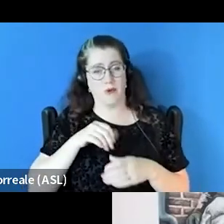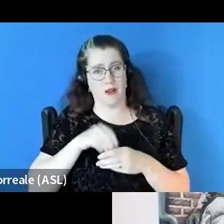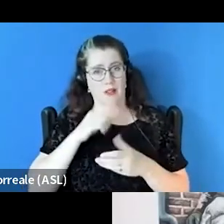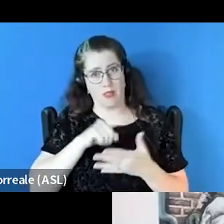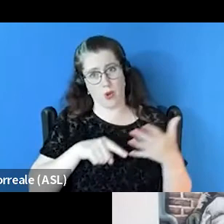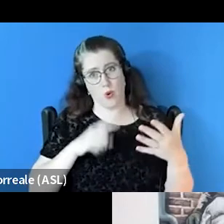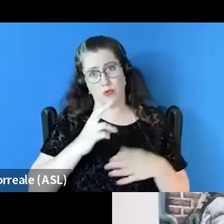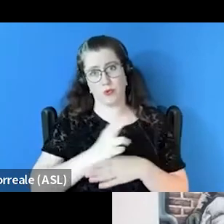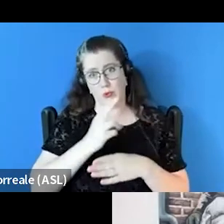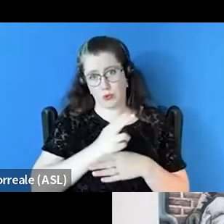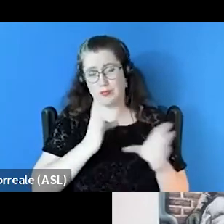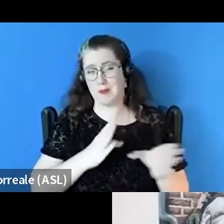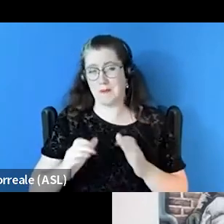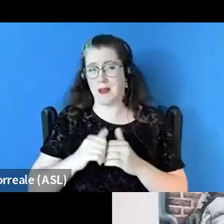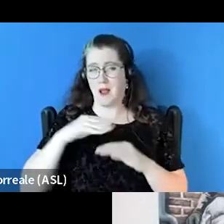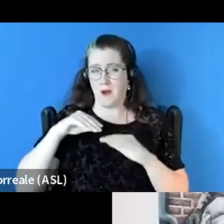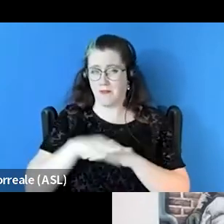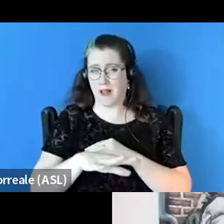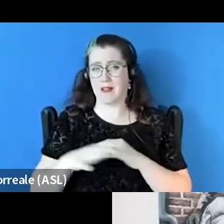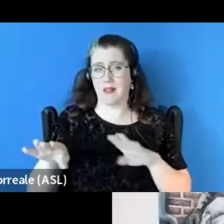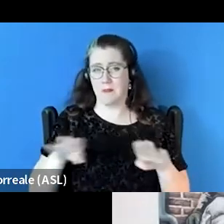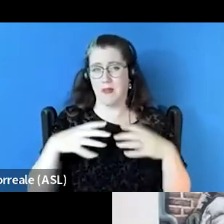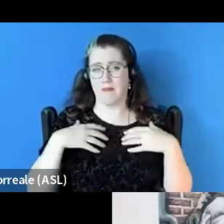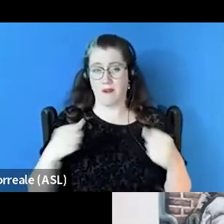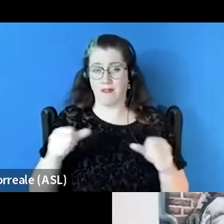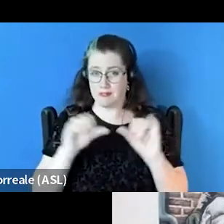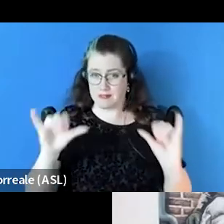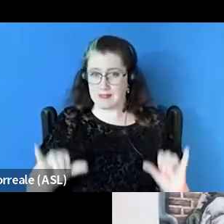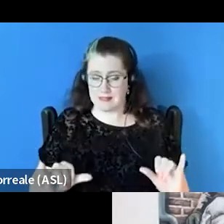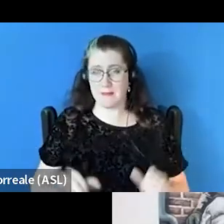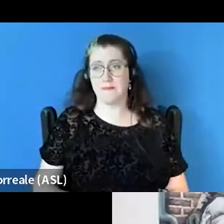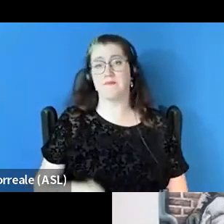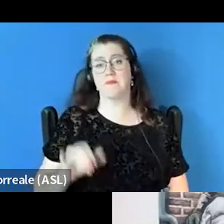and how it's affecting the behavioral health system. I also would encourage us to think about,